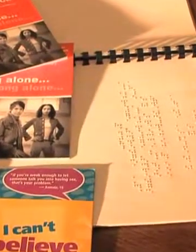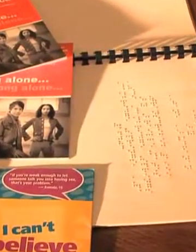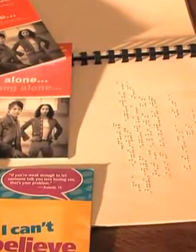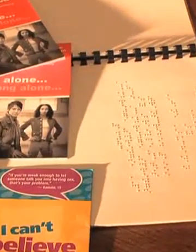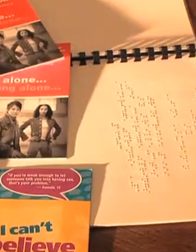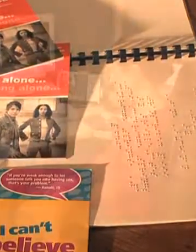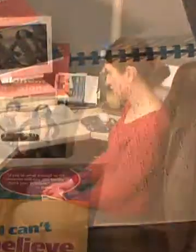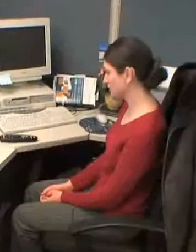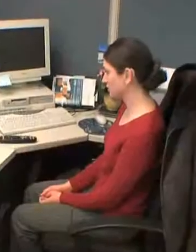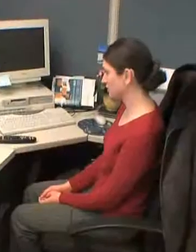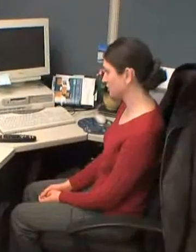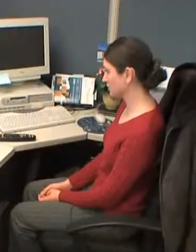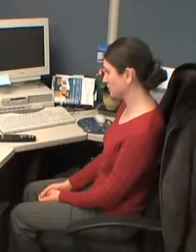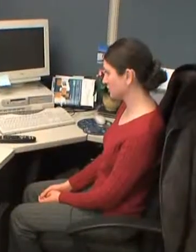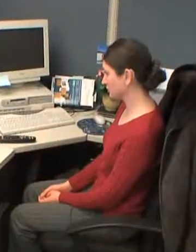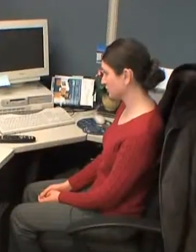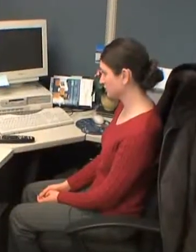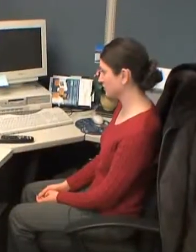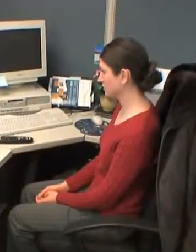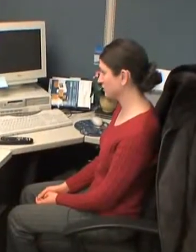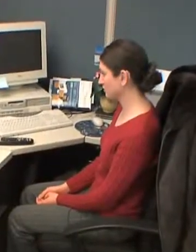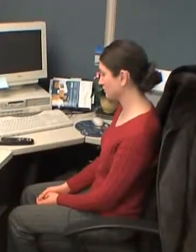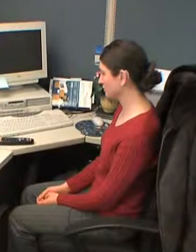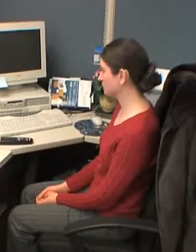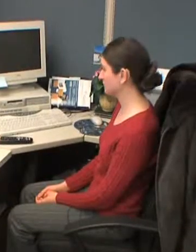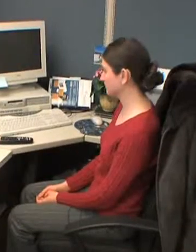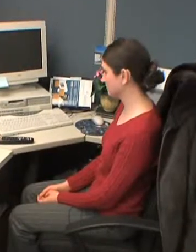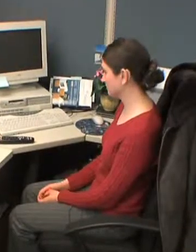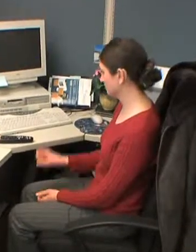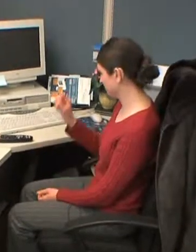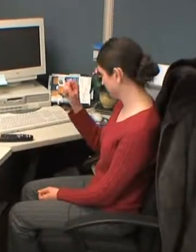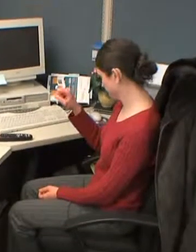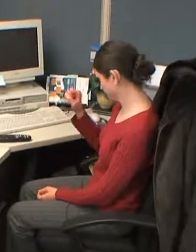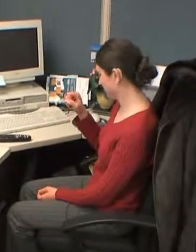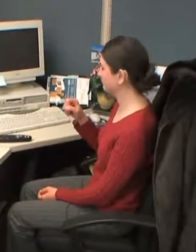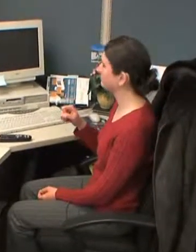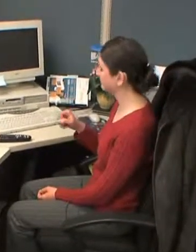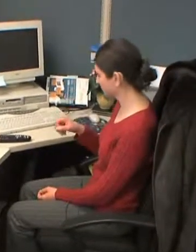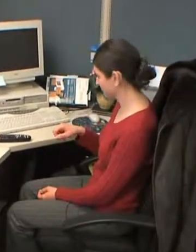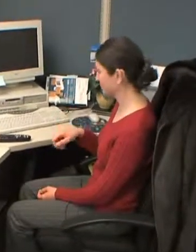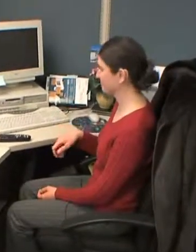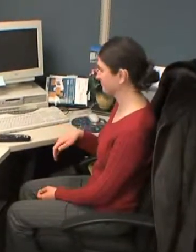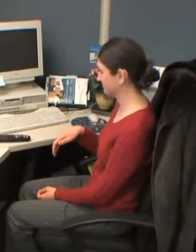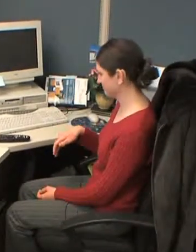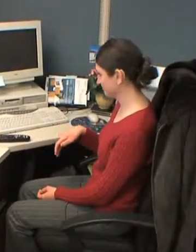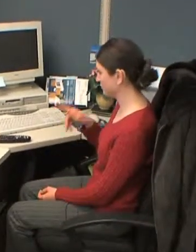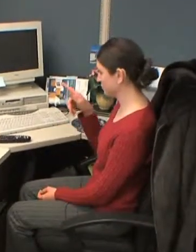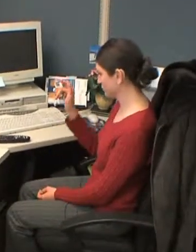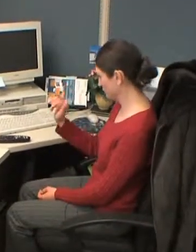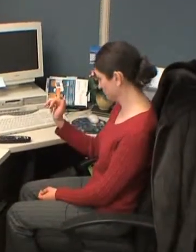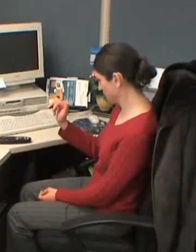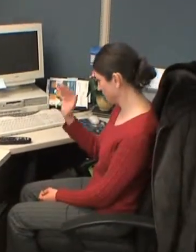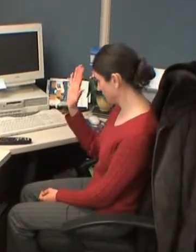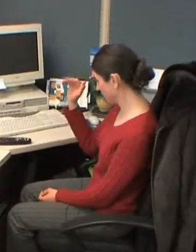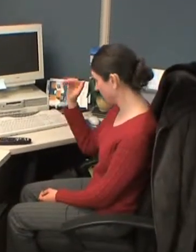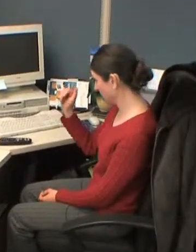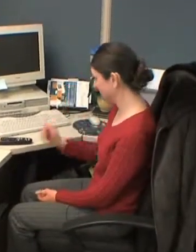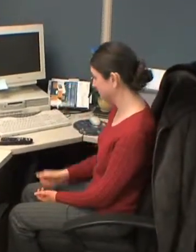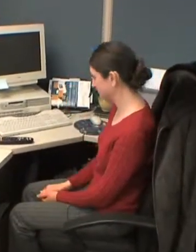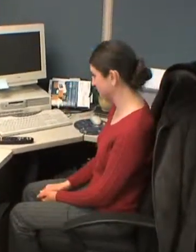LIKE, PEOPLE WHO ARE DEAF USE AMERICAN SIGN LANGUAGE, AND A.S.L. IS NOT THE SAME AS ENGLISH.